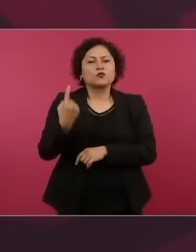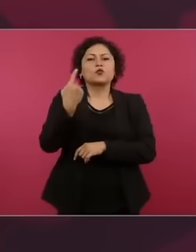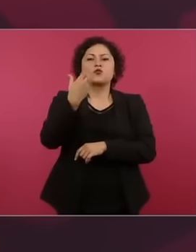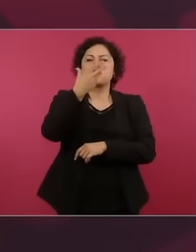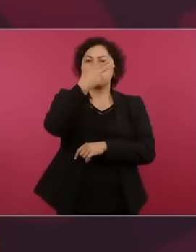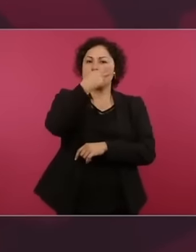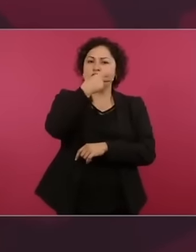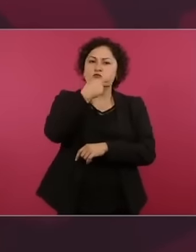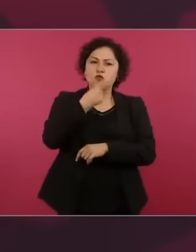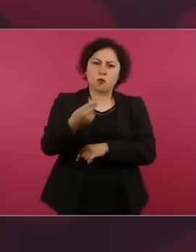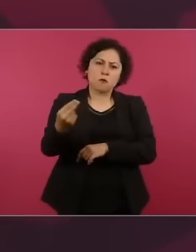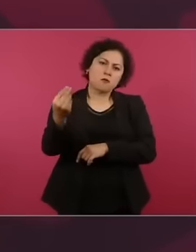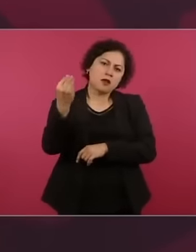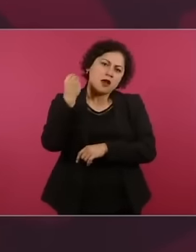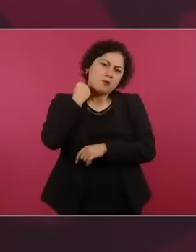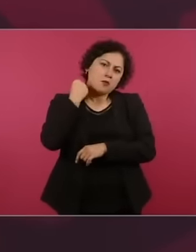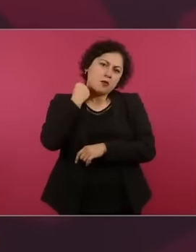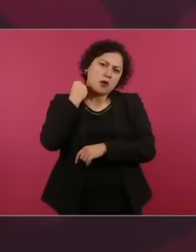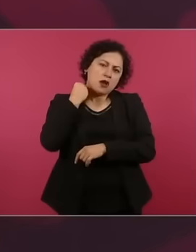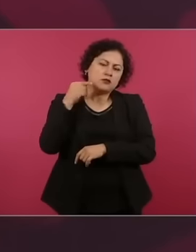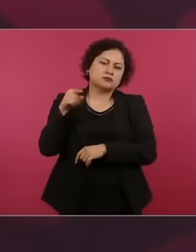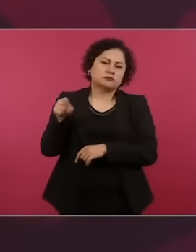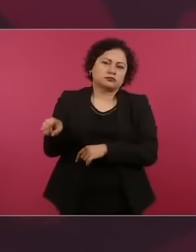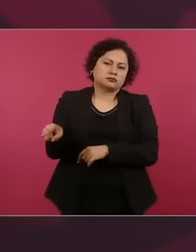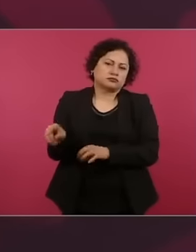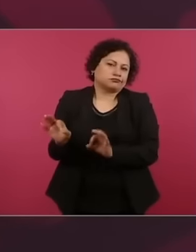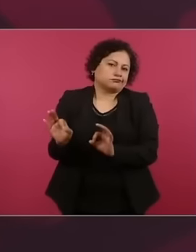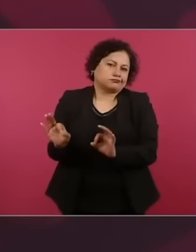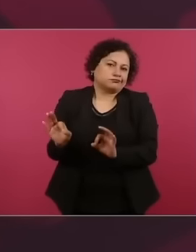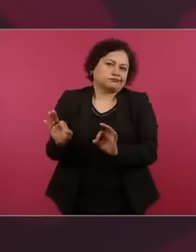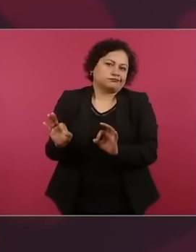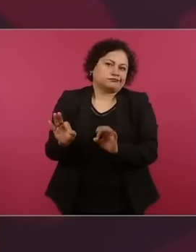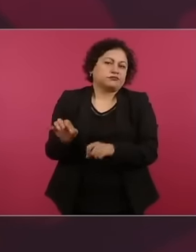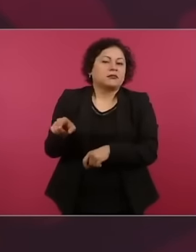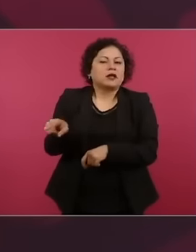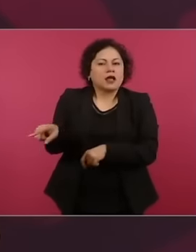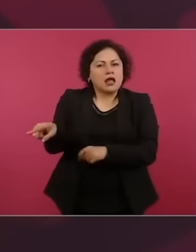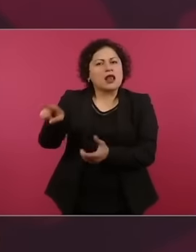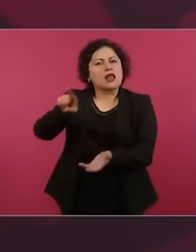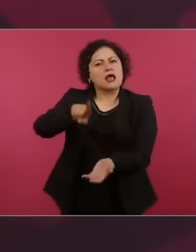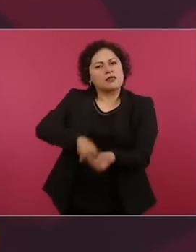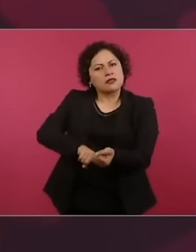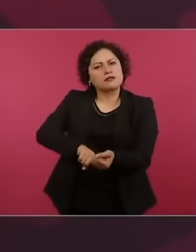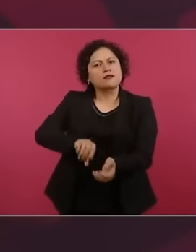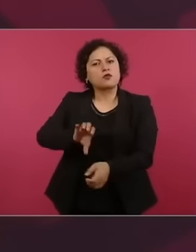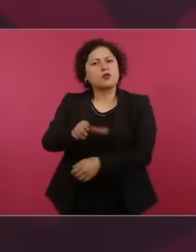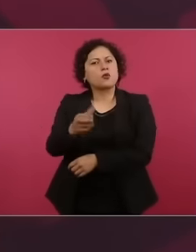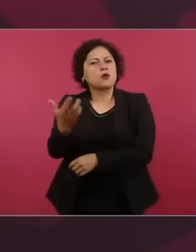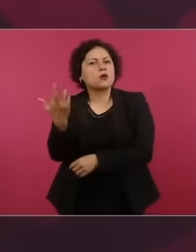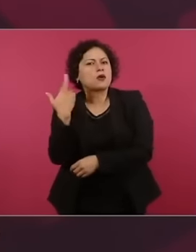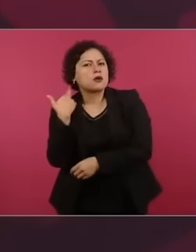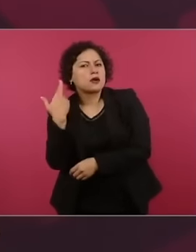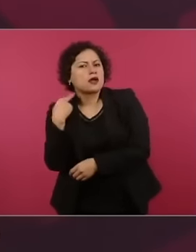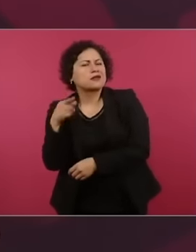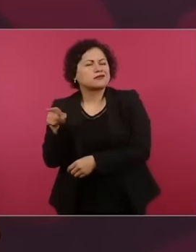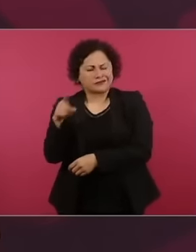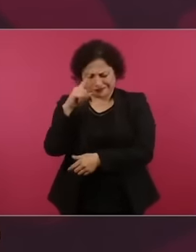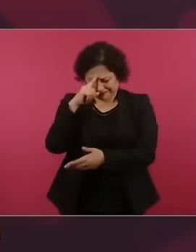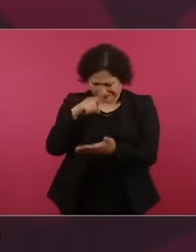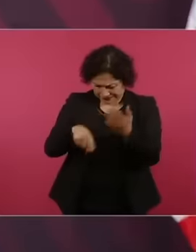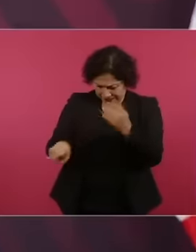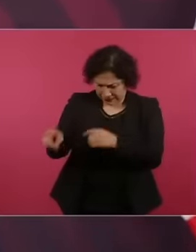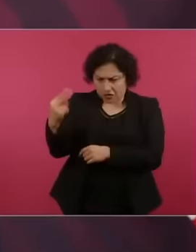very good person who had a radio program called telereportage,